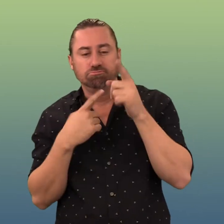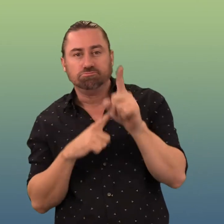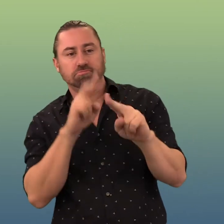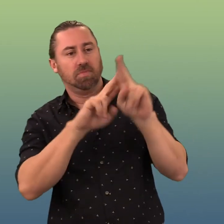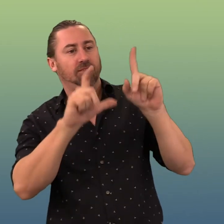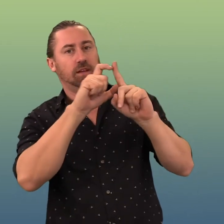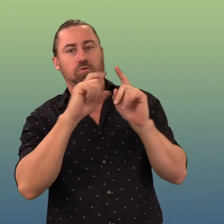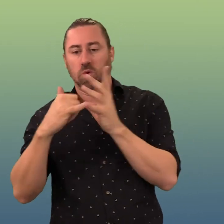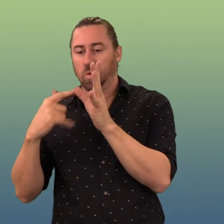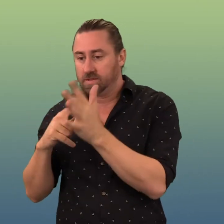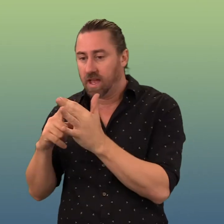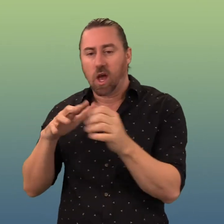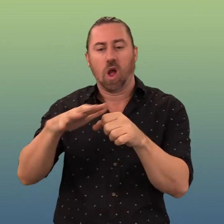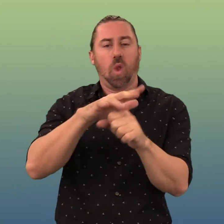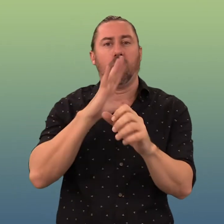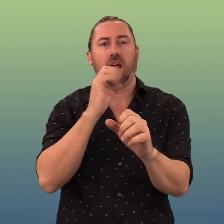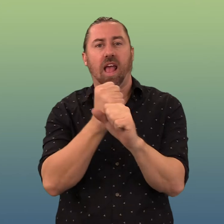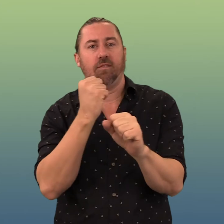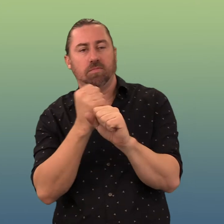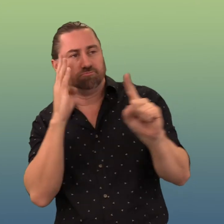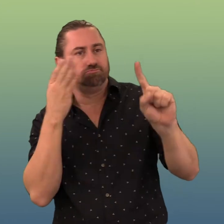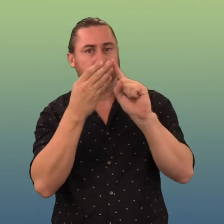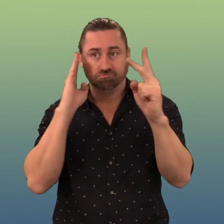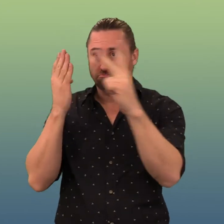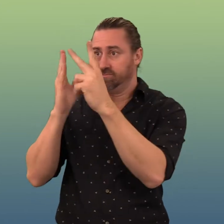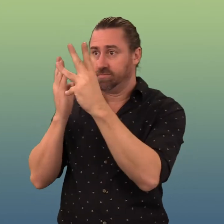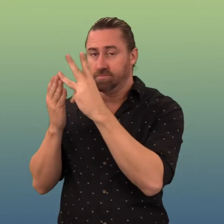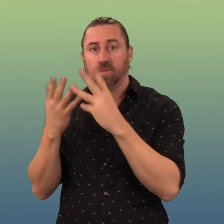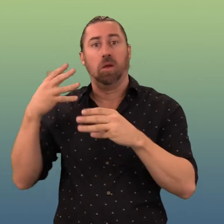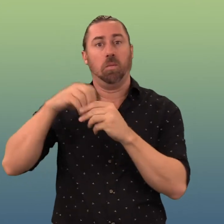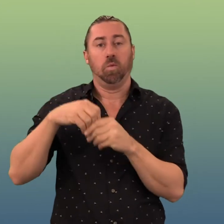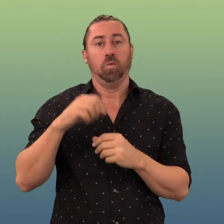and access employment, health, education, recreation, and culture.